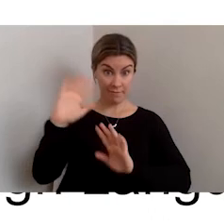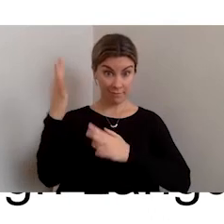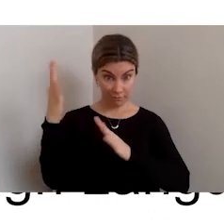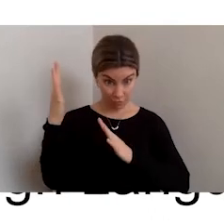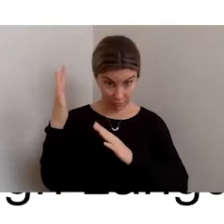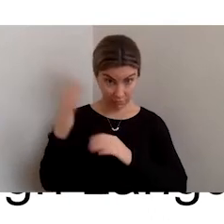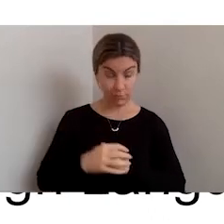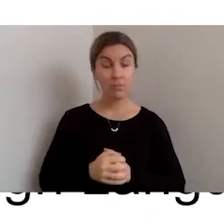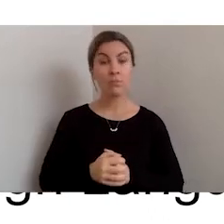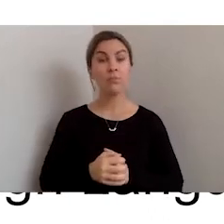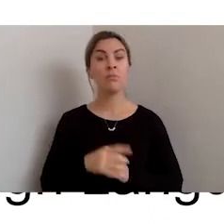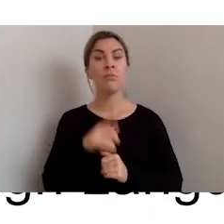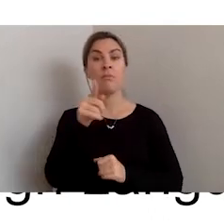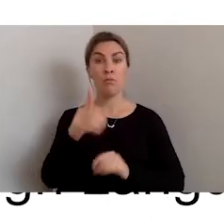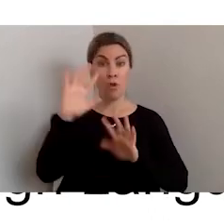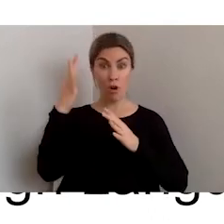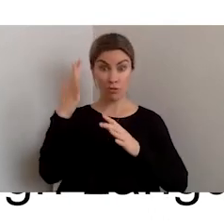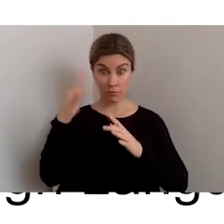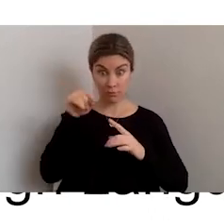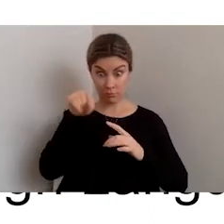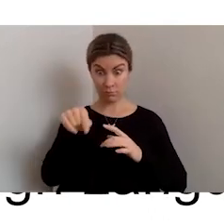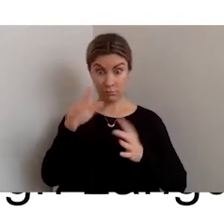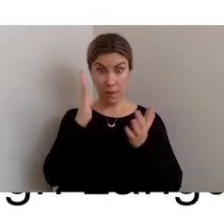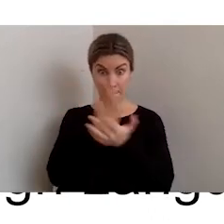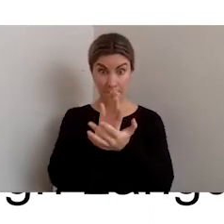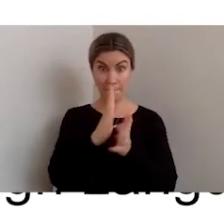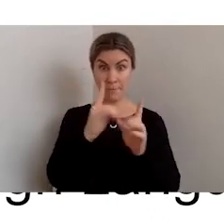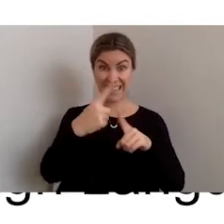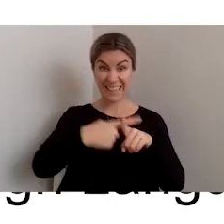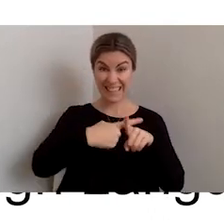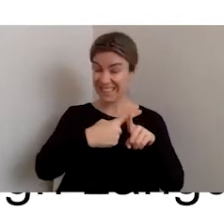English, per se, it is its own language. So if you're going to have